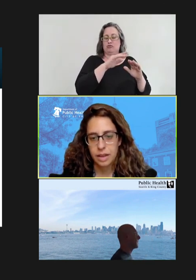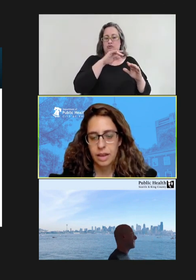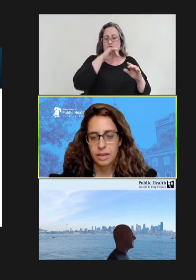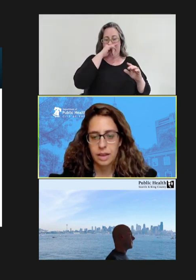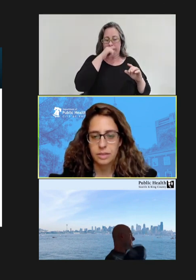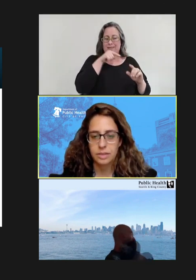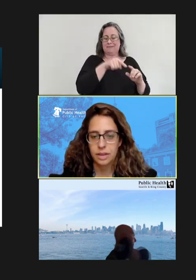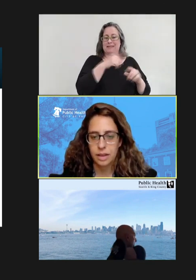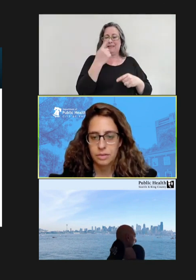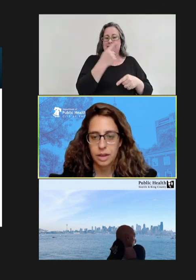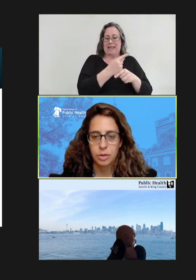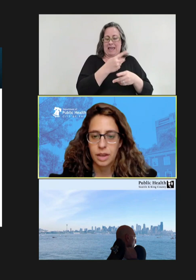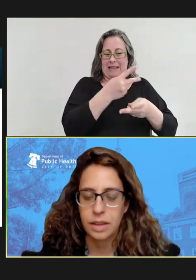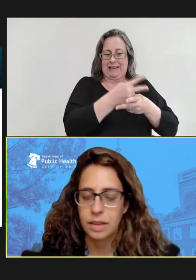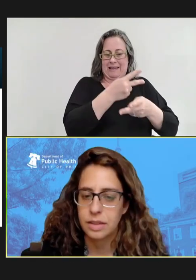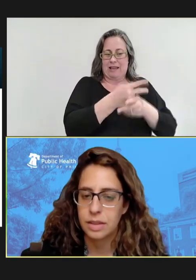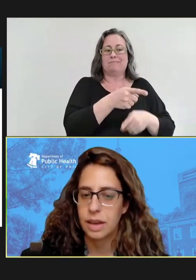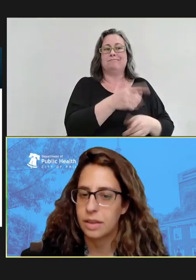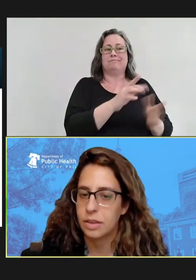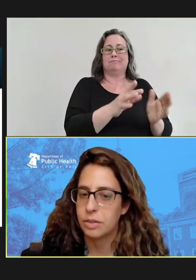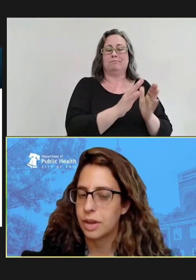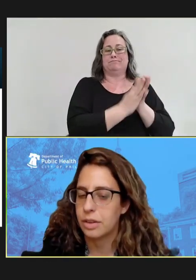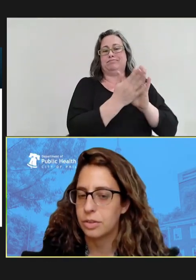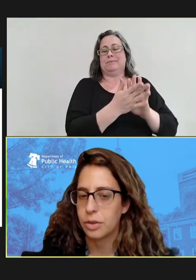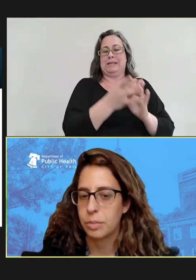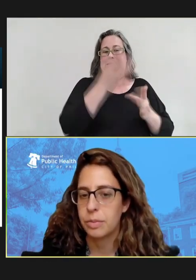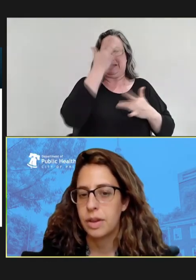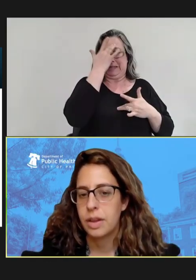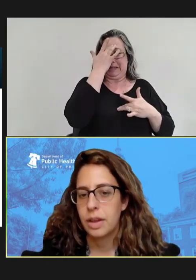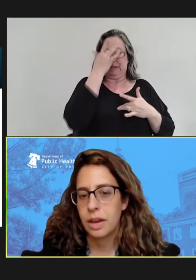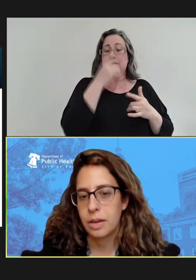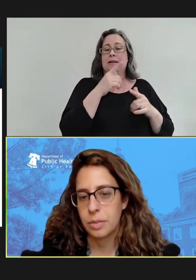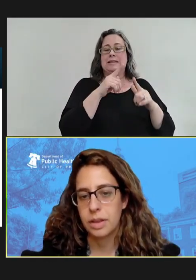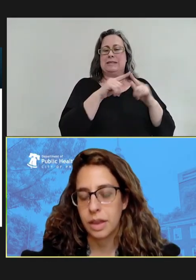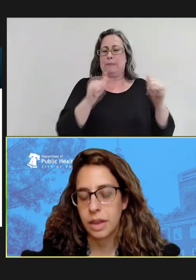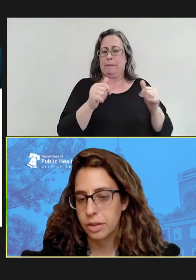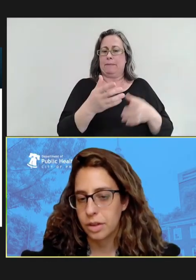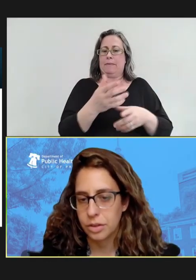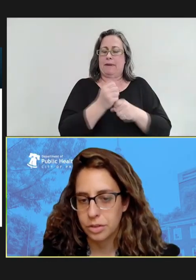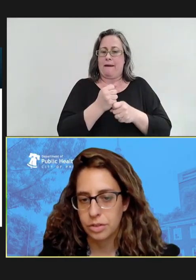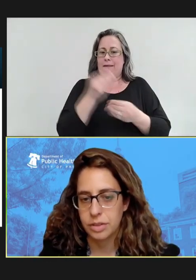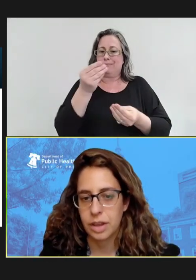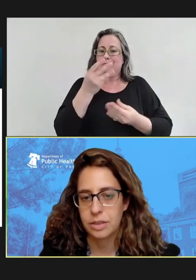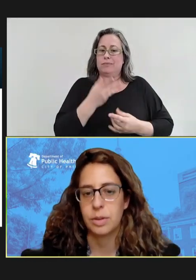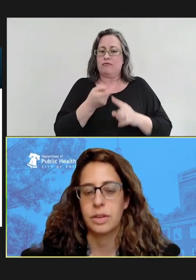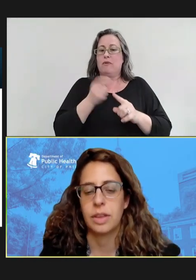And kind of simultaneously got notification from another local children's hospital that